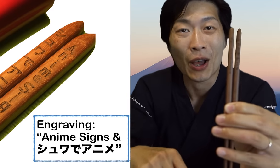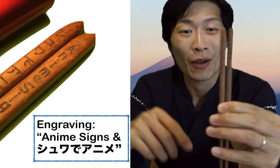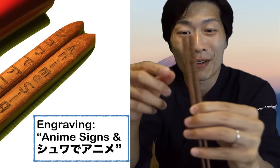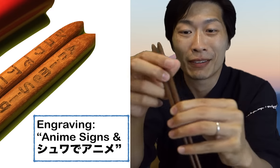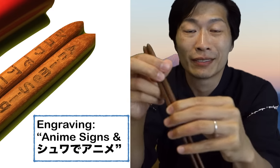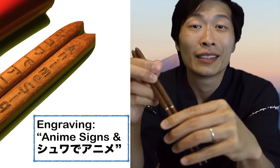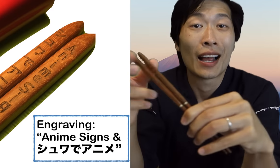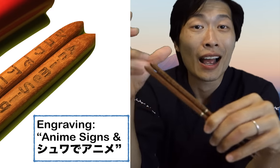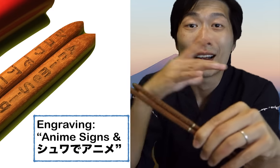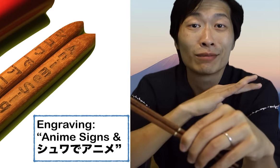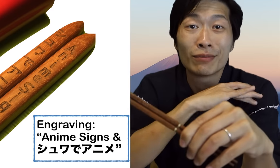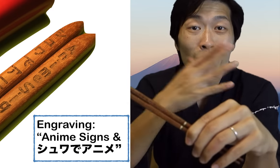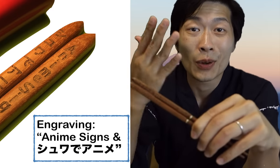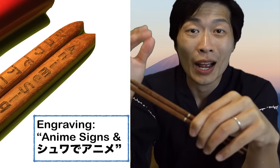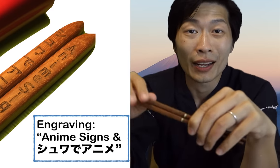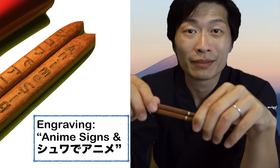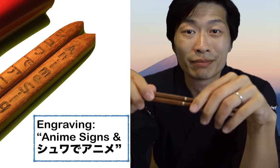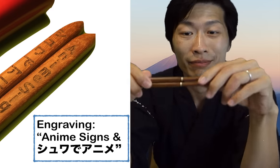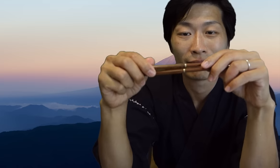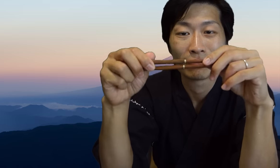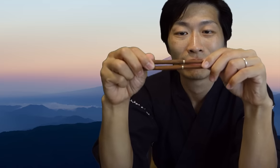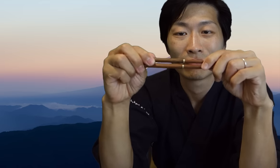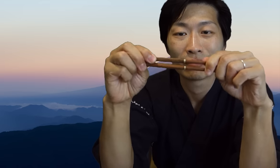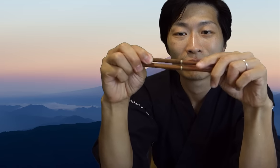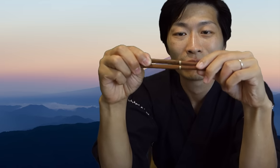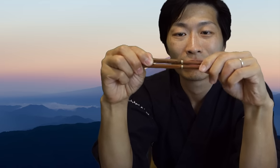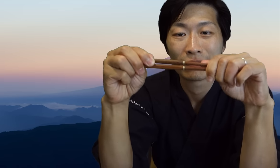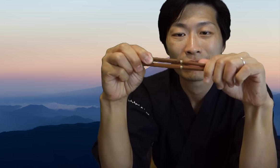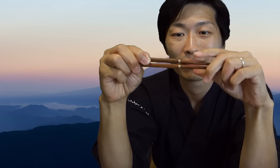thing is check it out